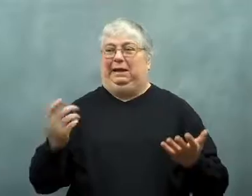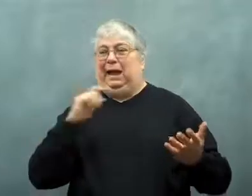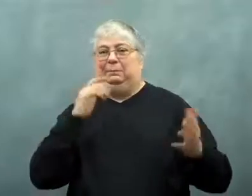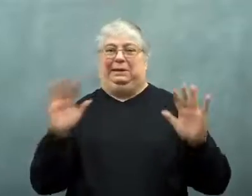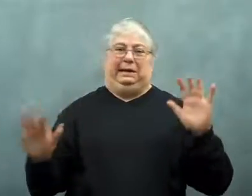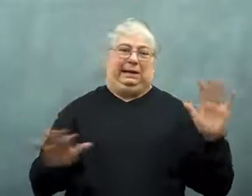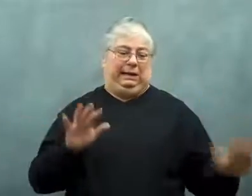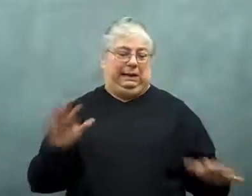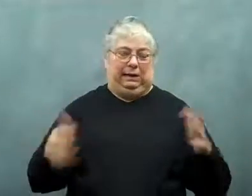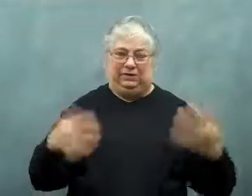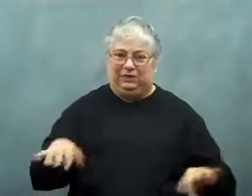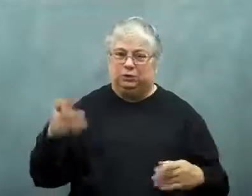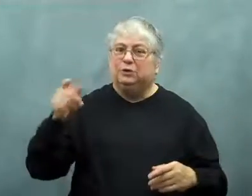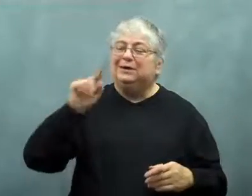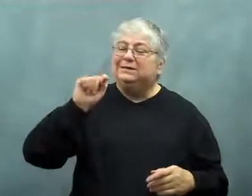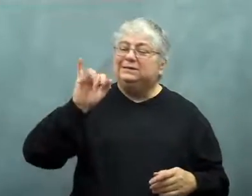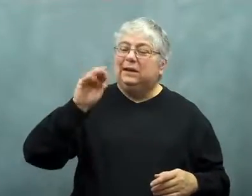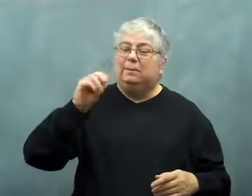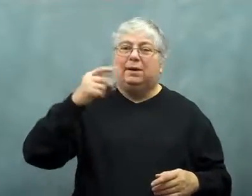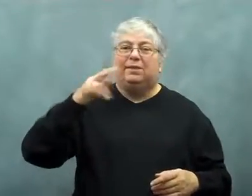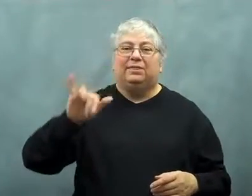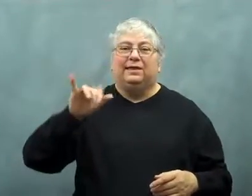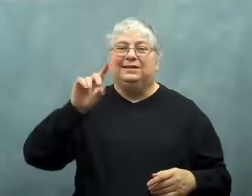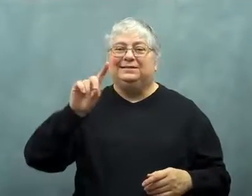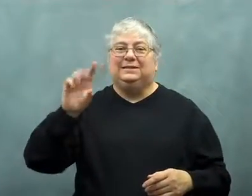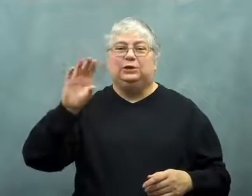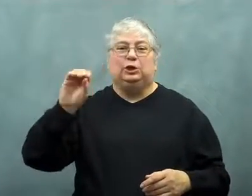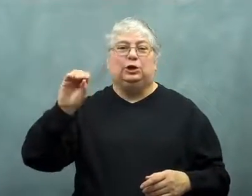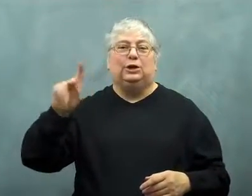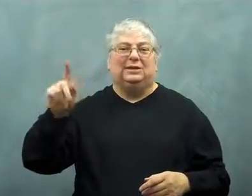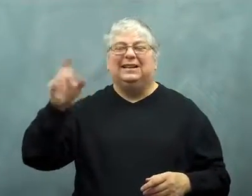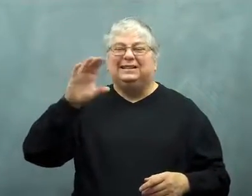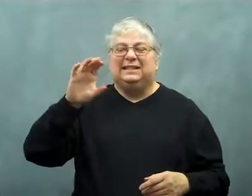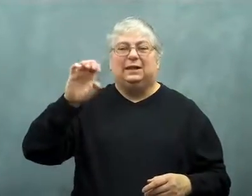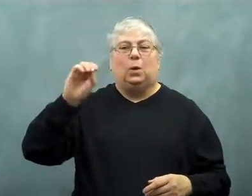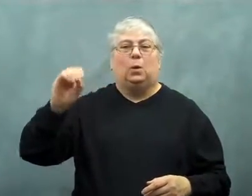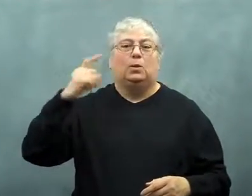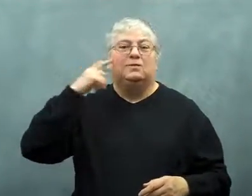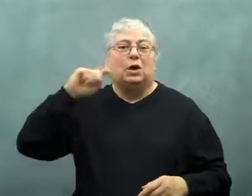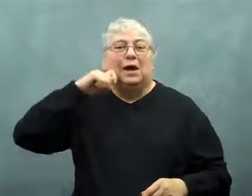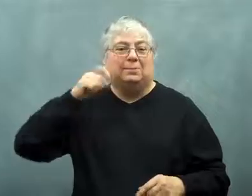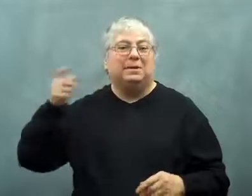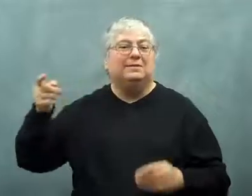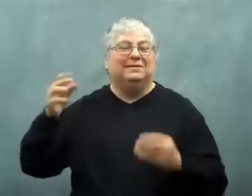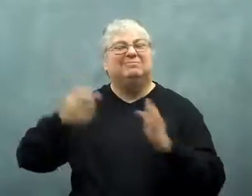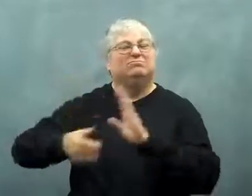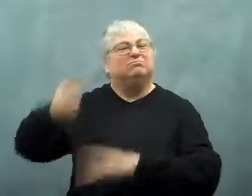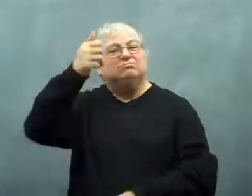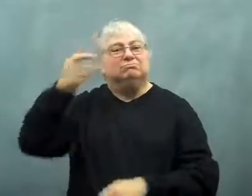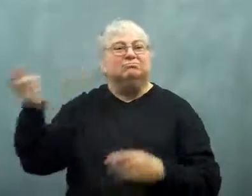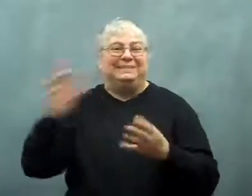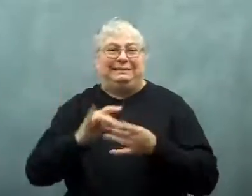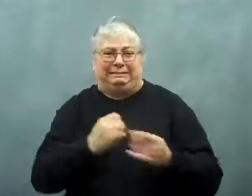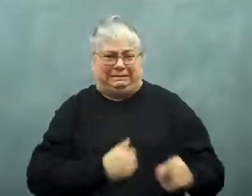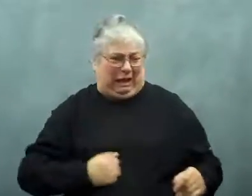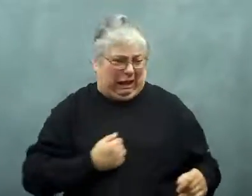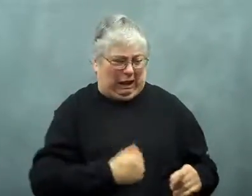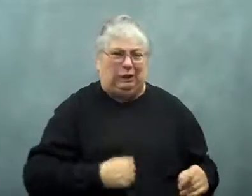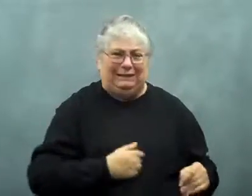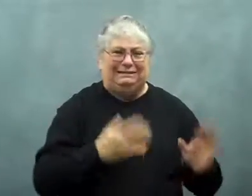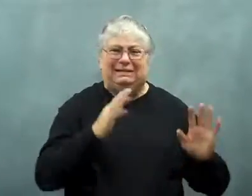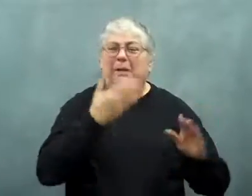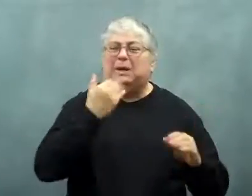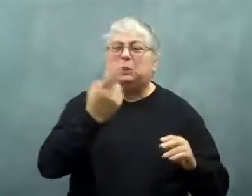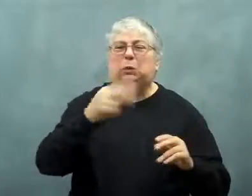It was a mess for Apple.